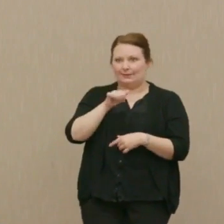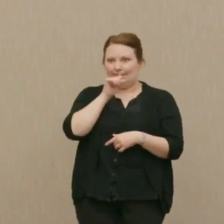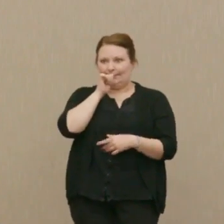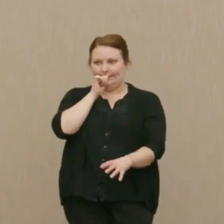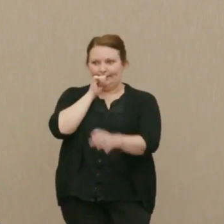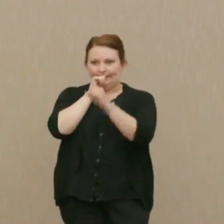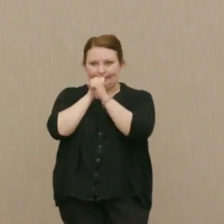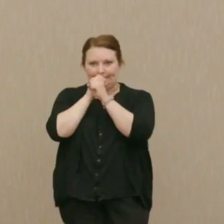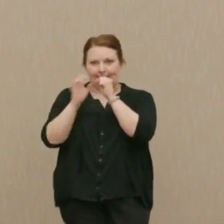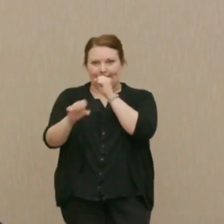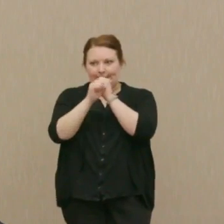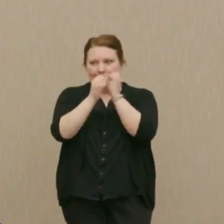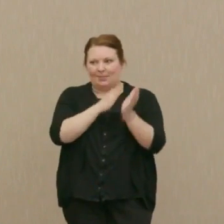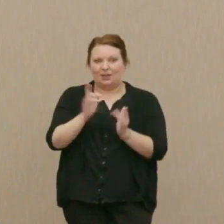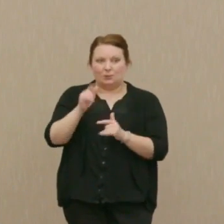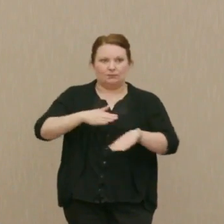to be kept from the public.